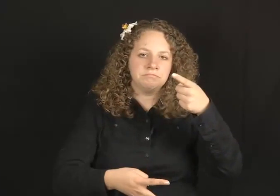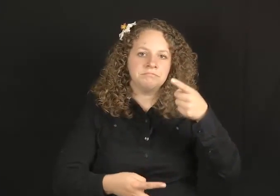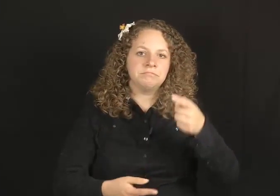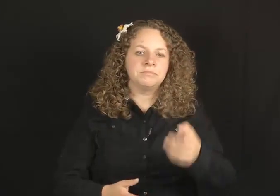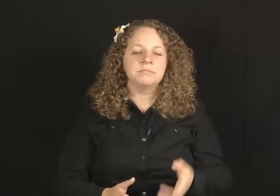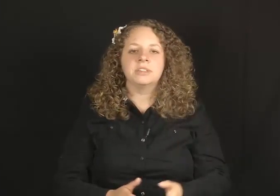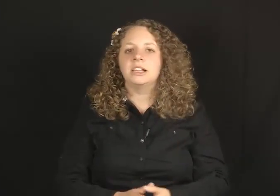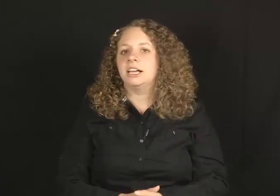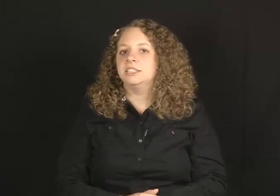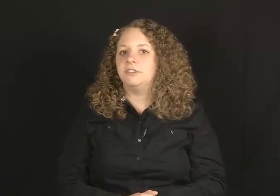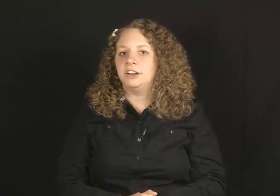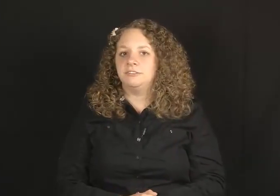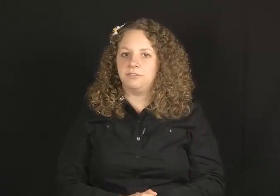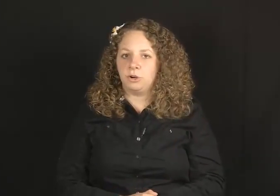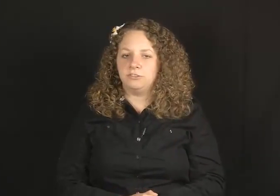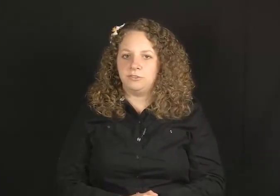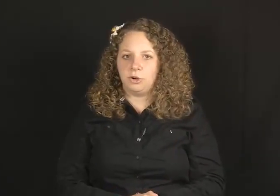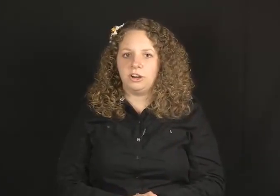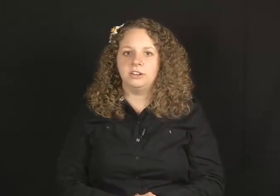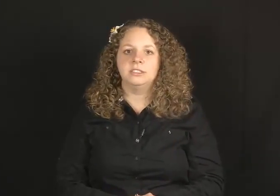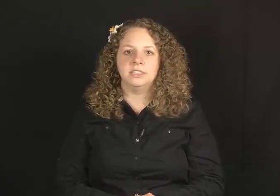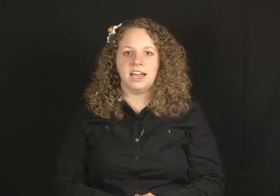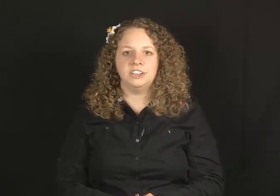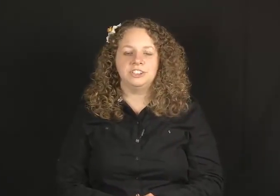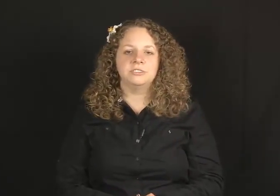forward and water comes down from there).